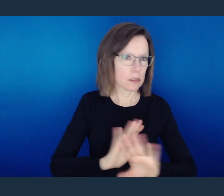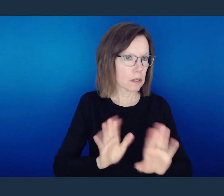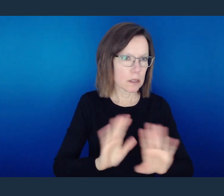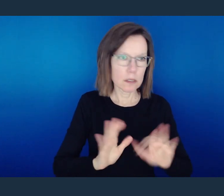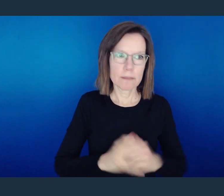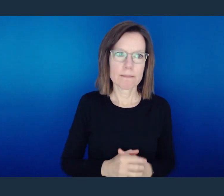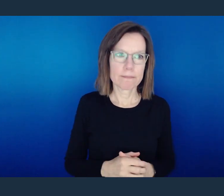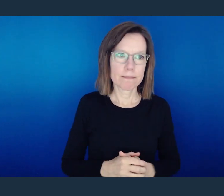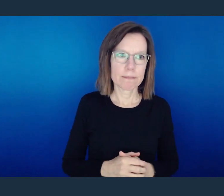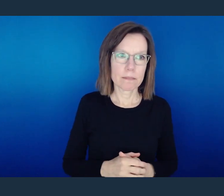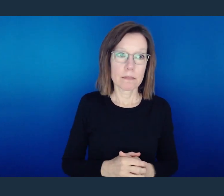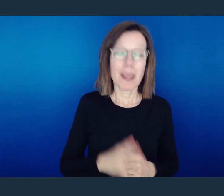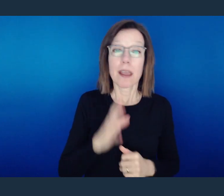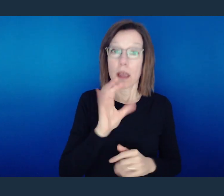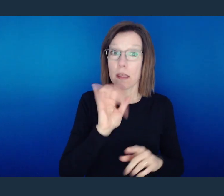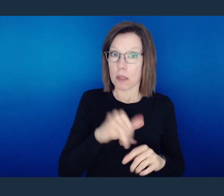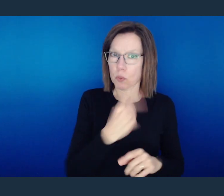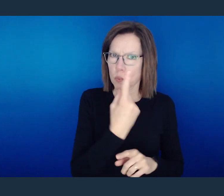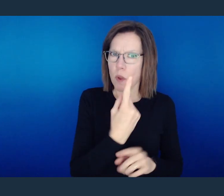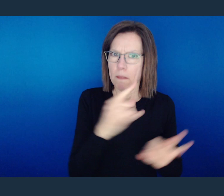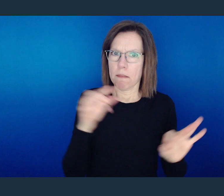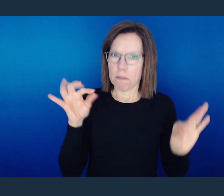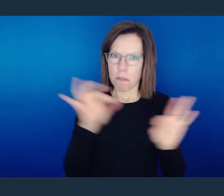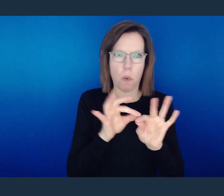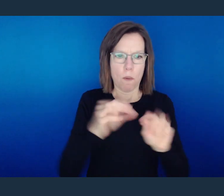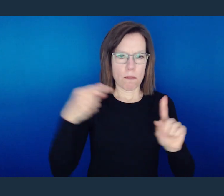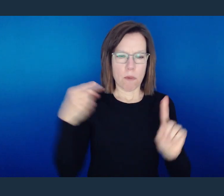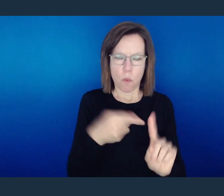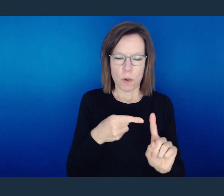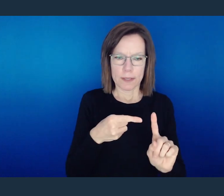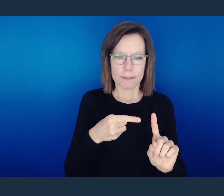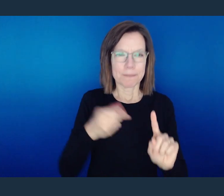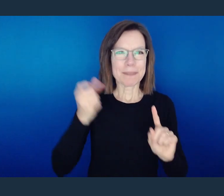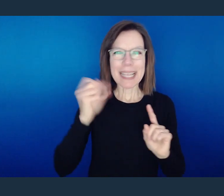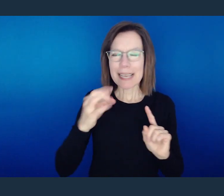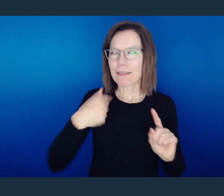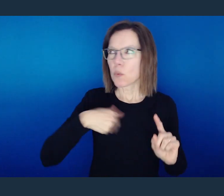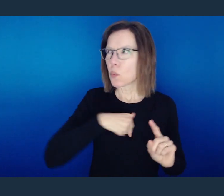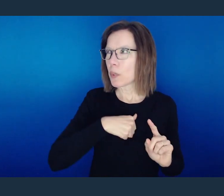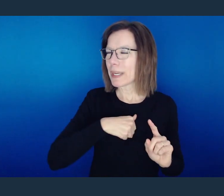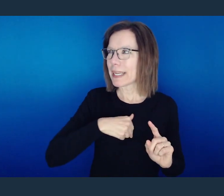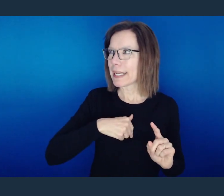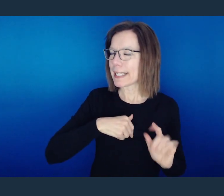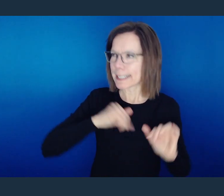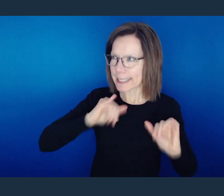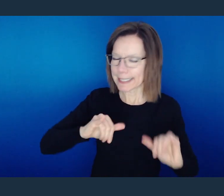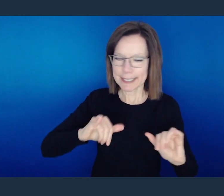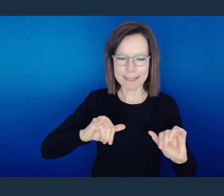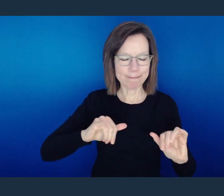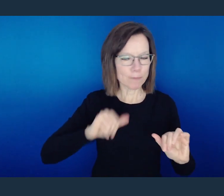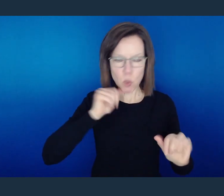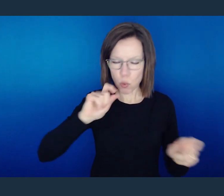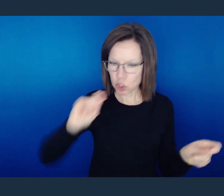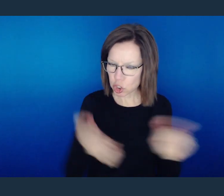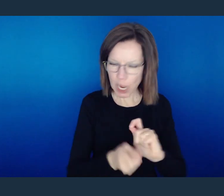But remember that that's not the only thing, because if we don't grasp that and we don't